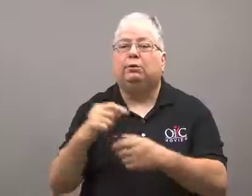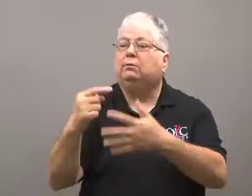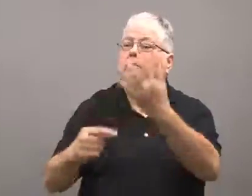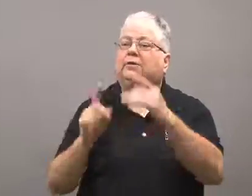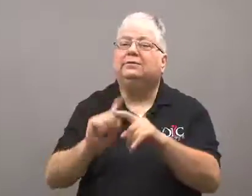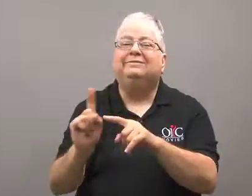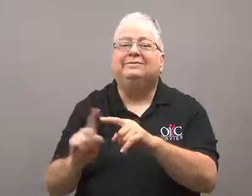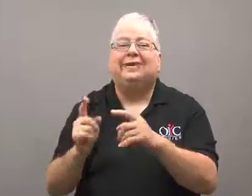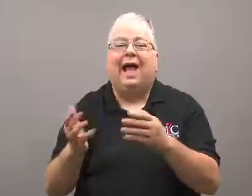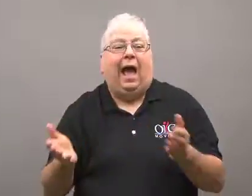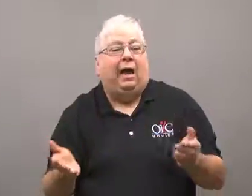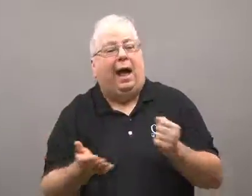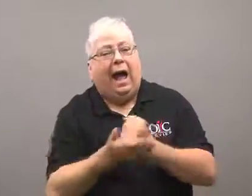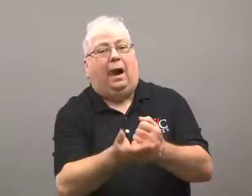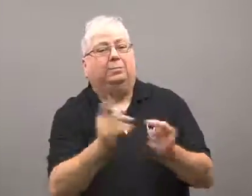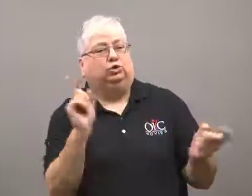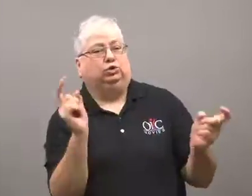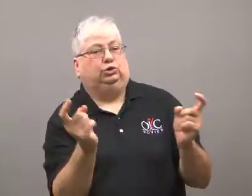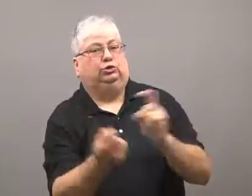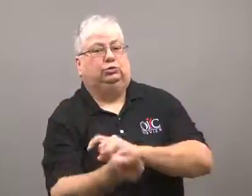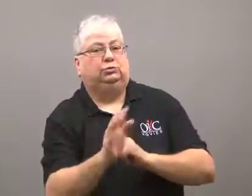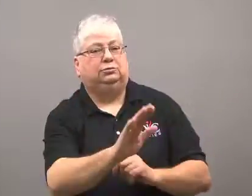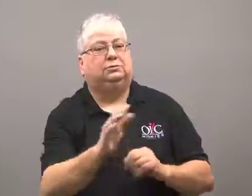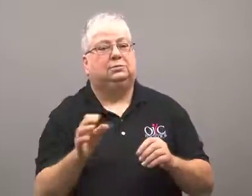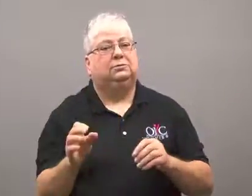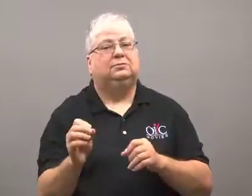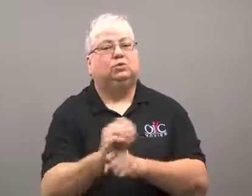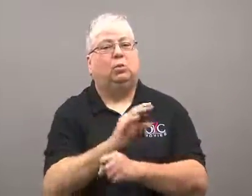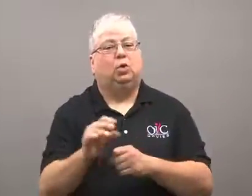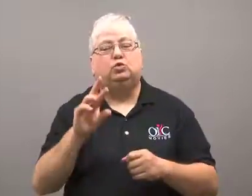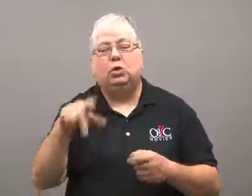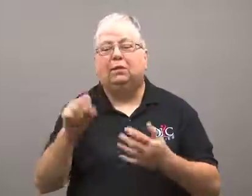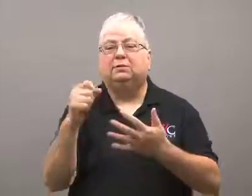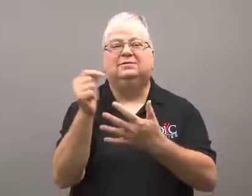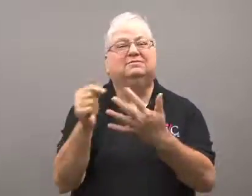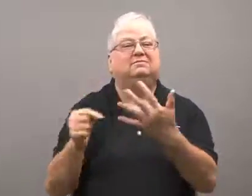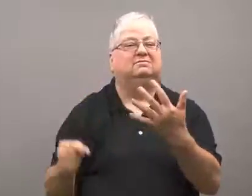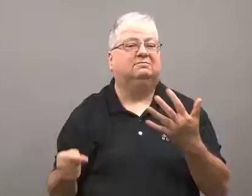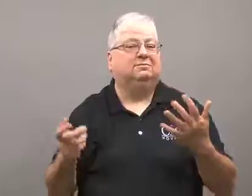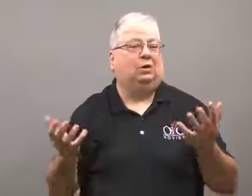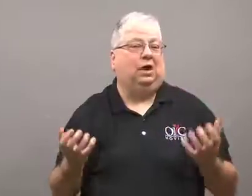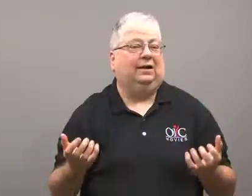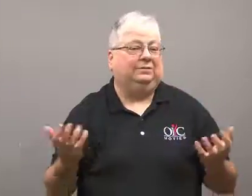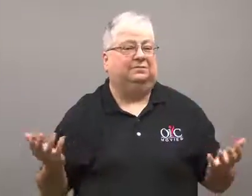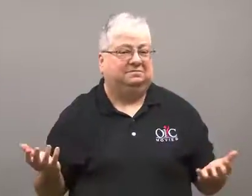Help should be given to get them off drugs and make changes.